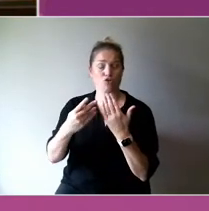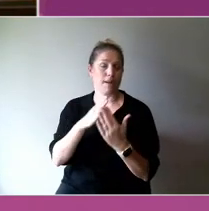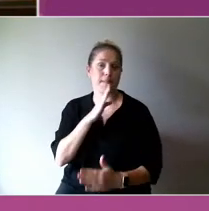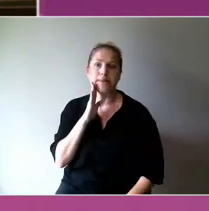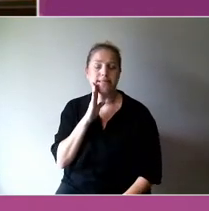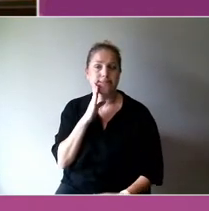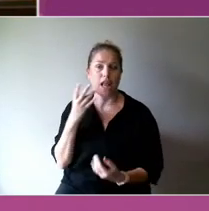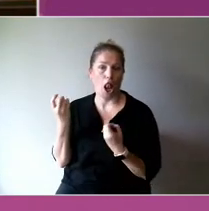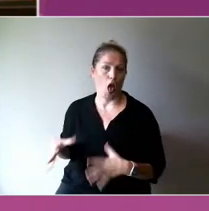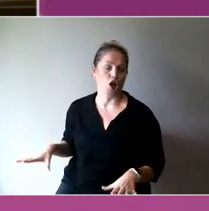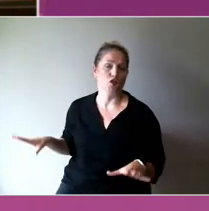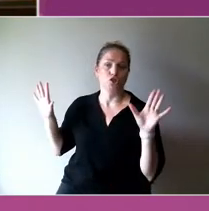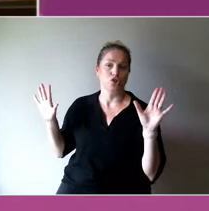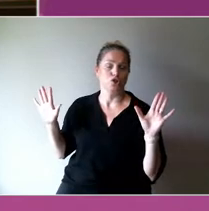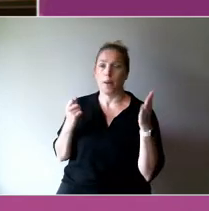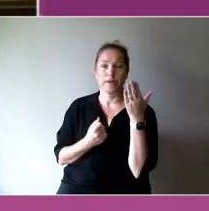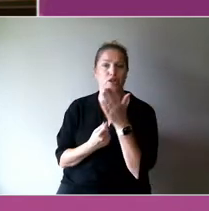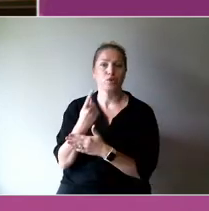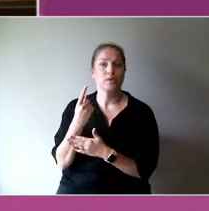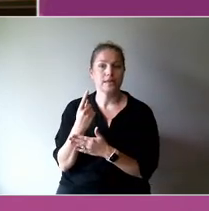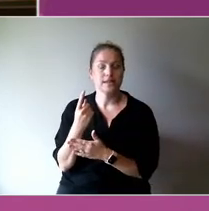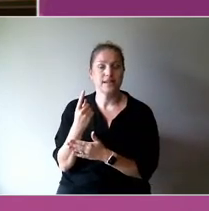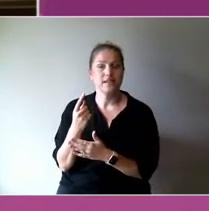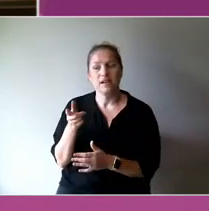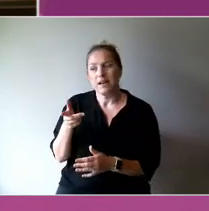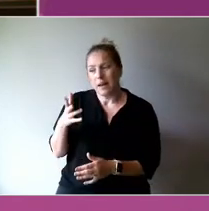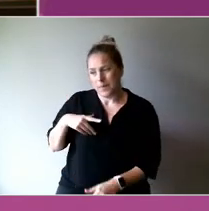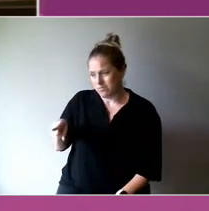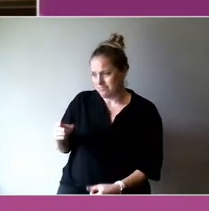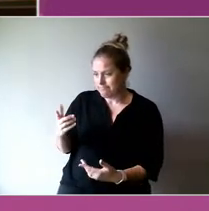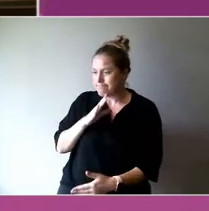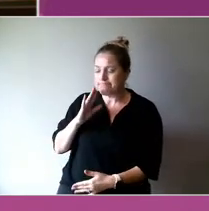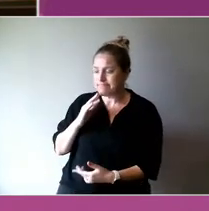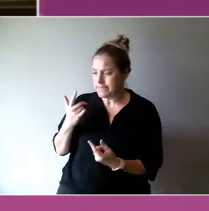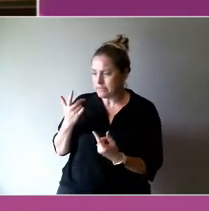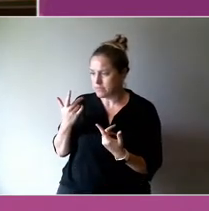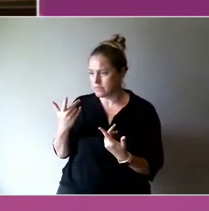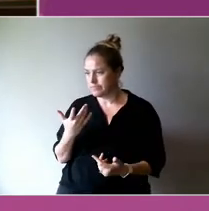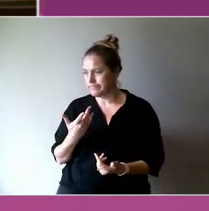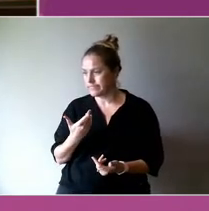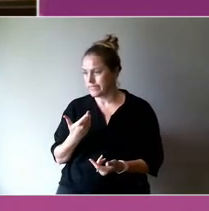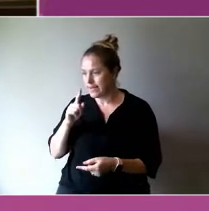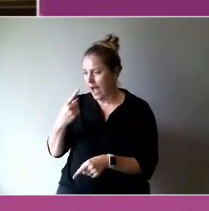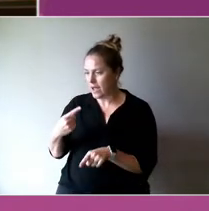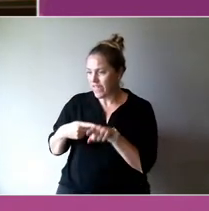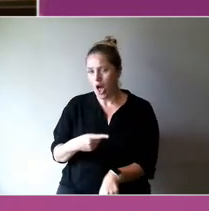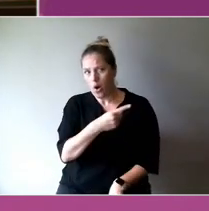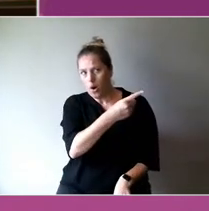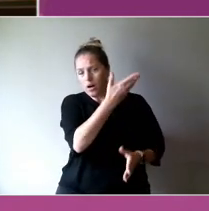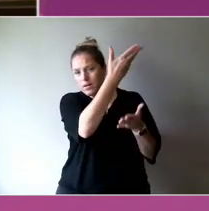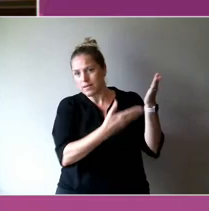But were suggested to the outcomes that are revered by government, not that are revered by our communities.